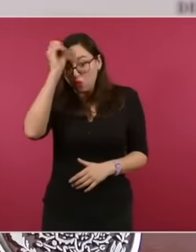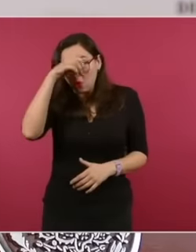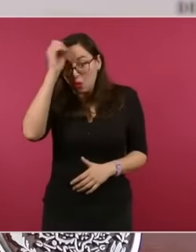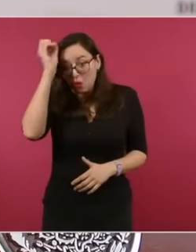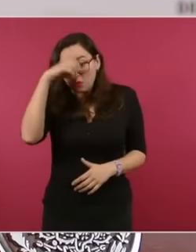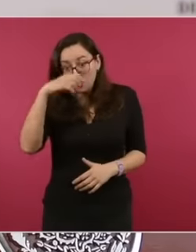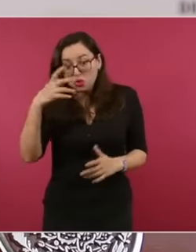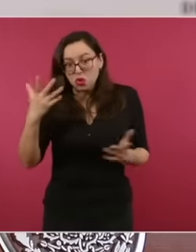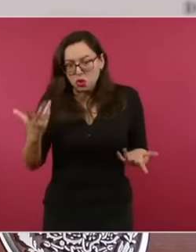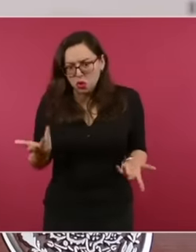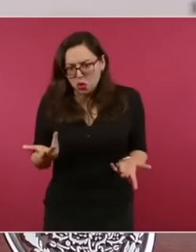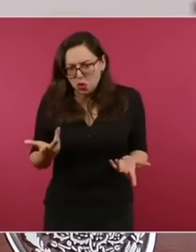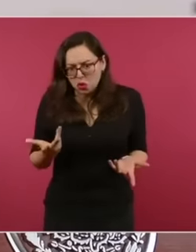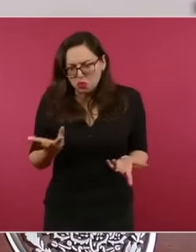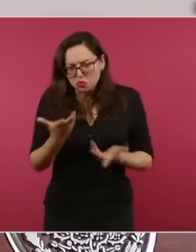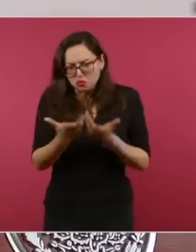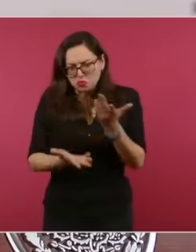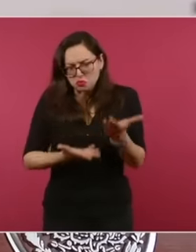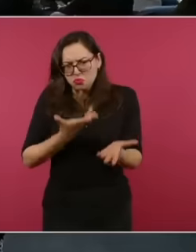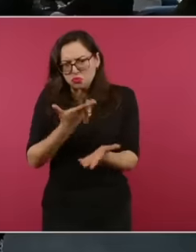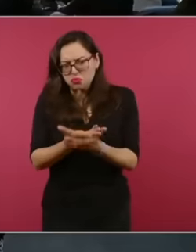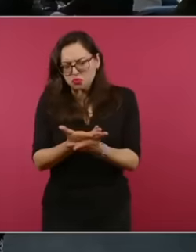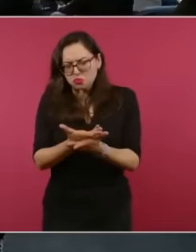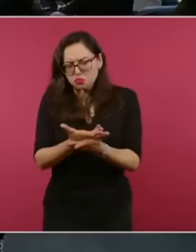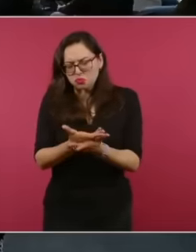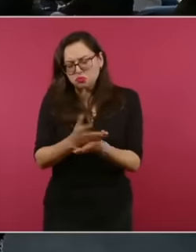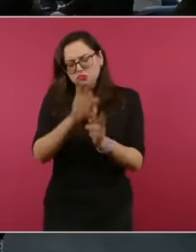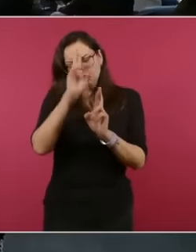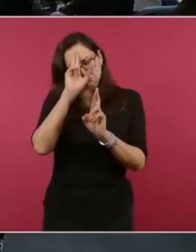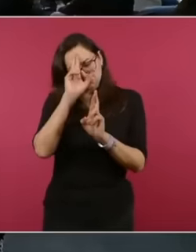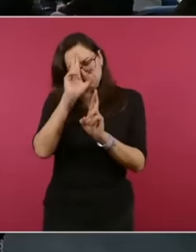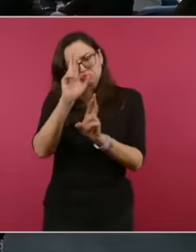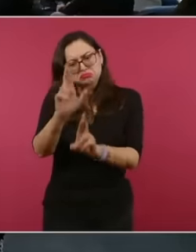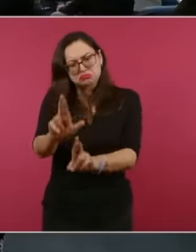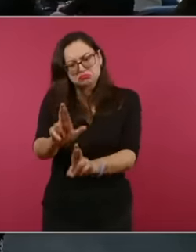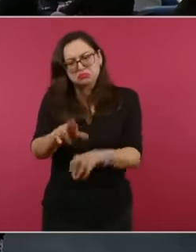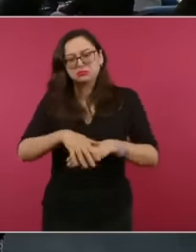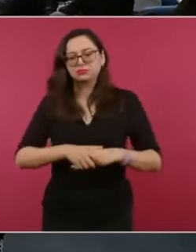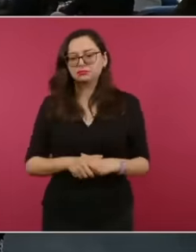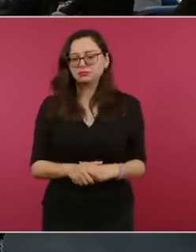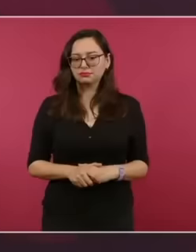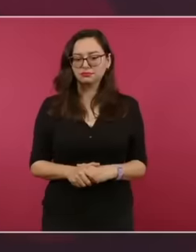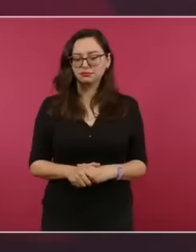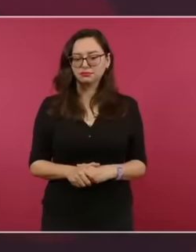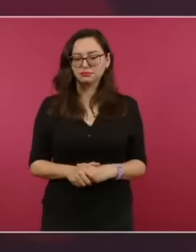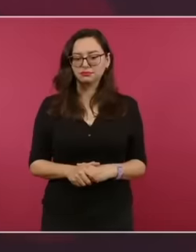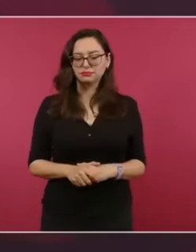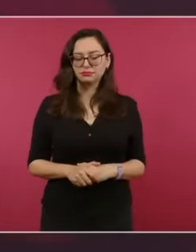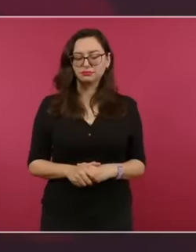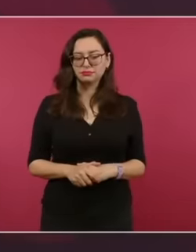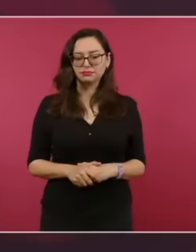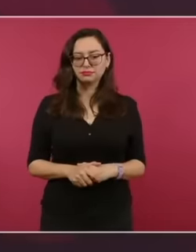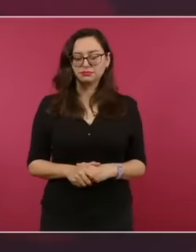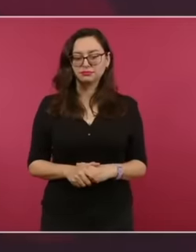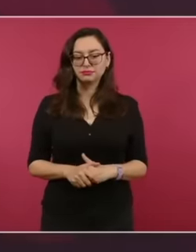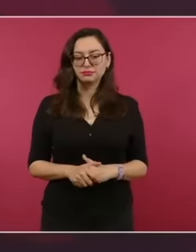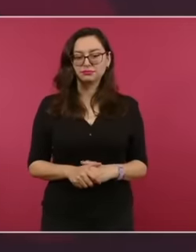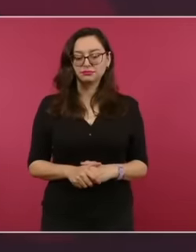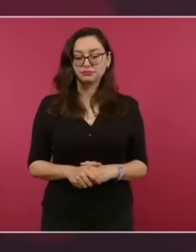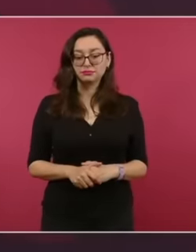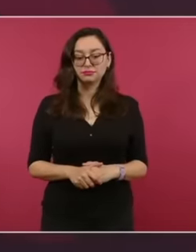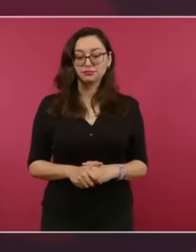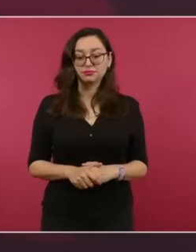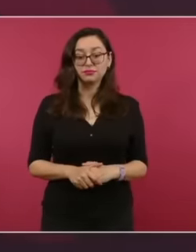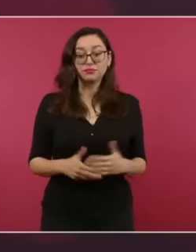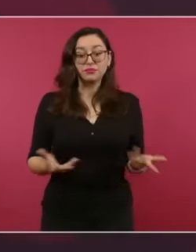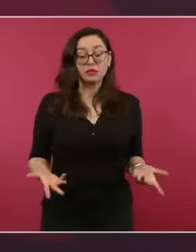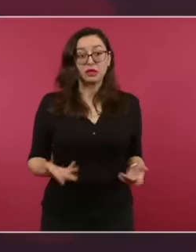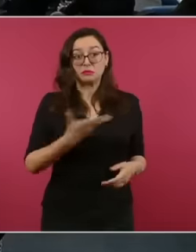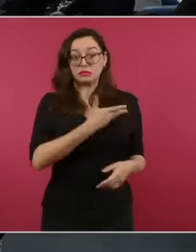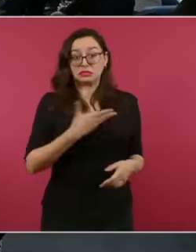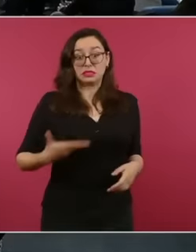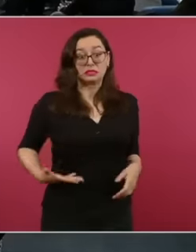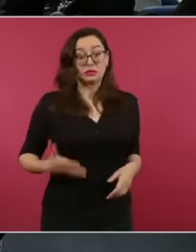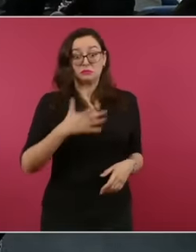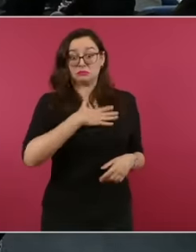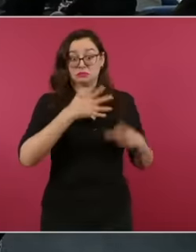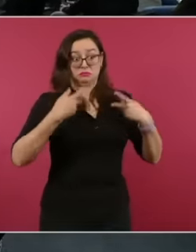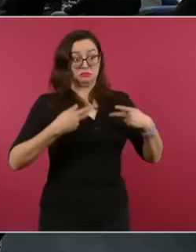your approach, your vision, Mr. President, is that it is not something personal. These are the data